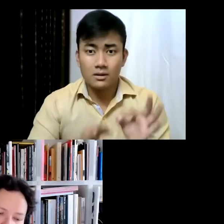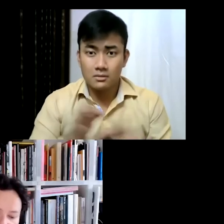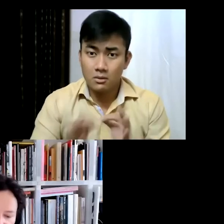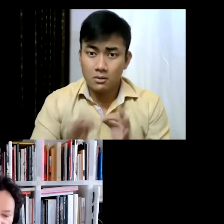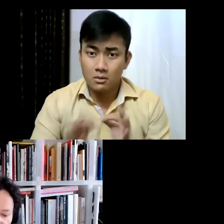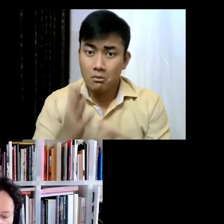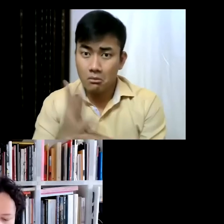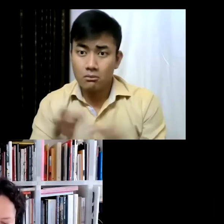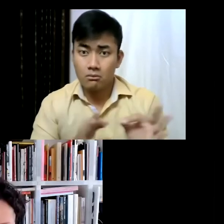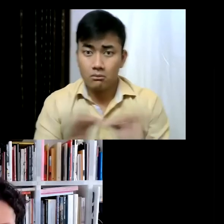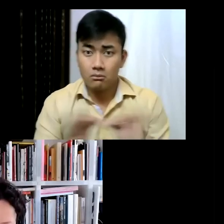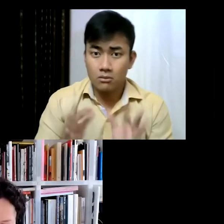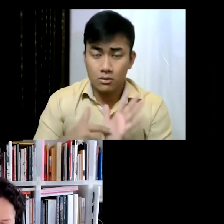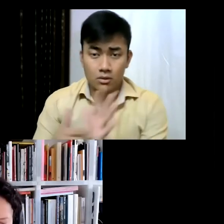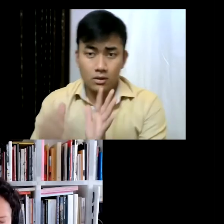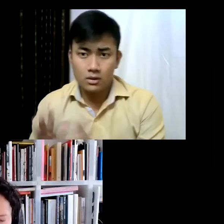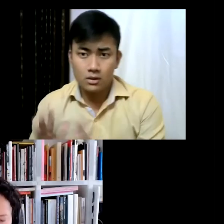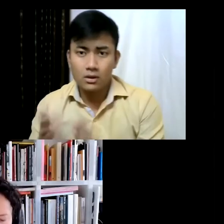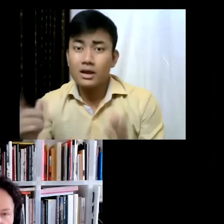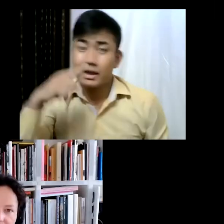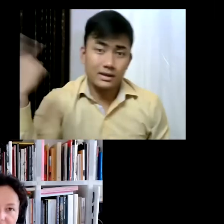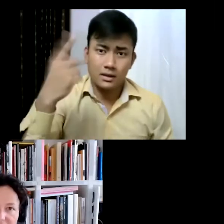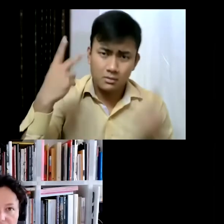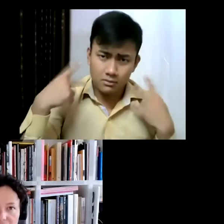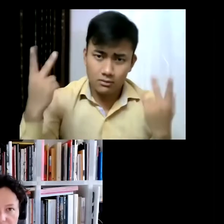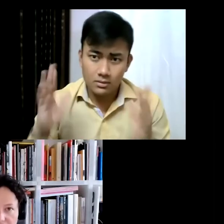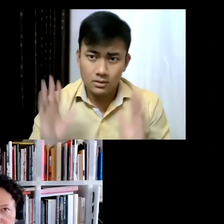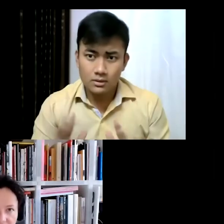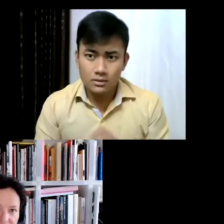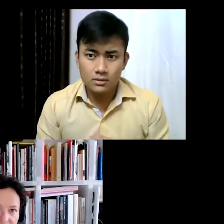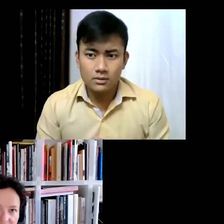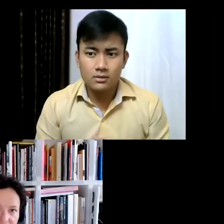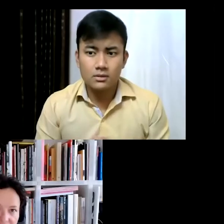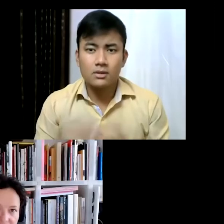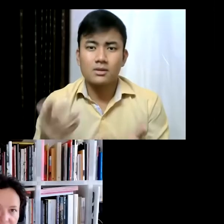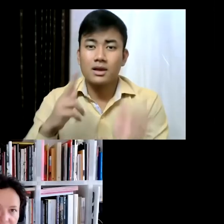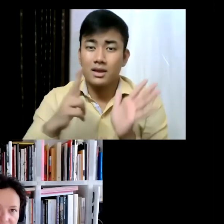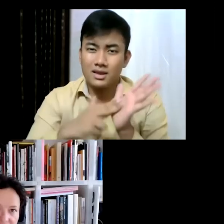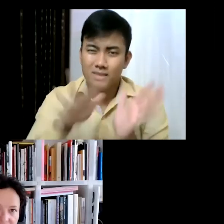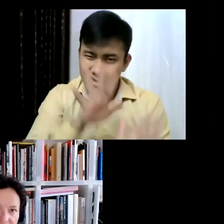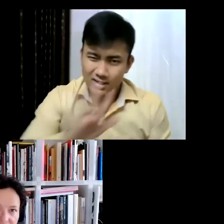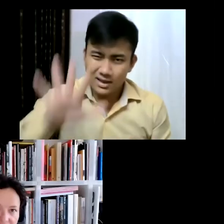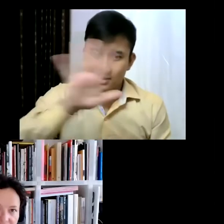just the international show, but also... it's based on the national pavilions. There are about